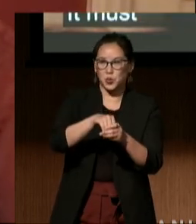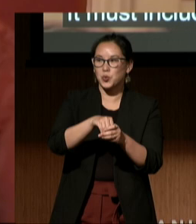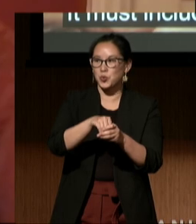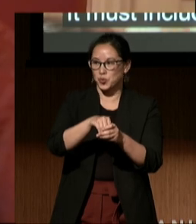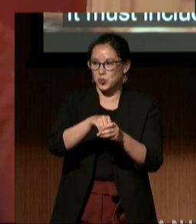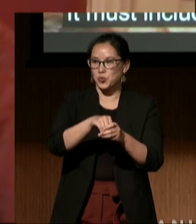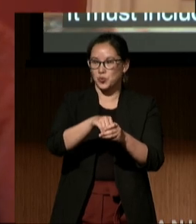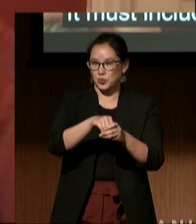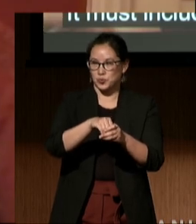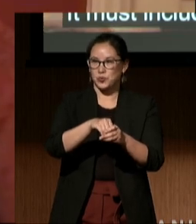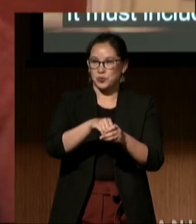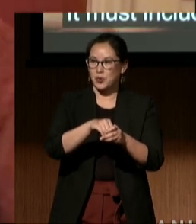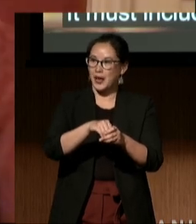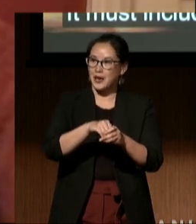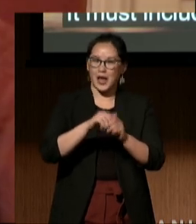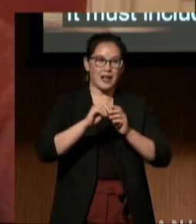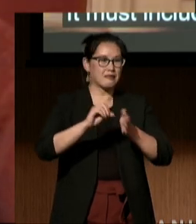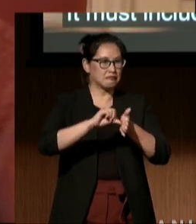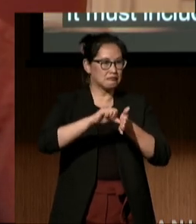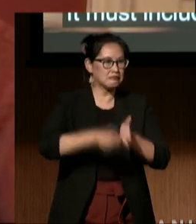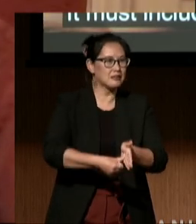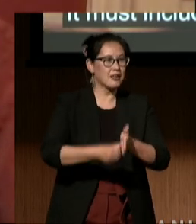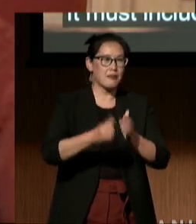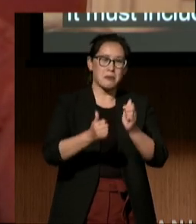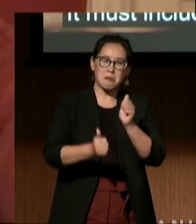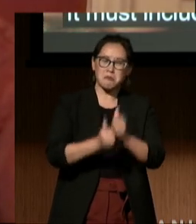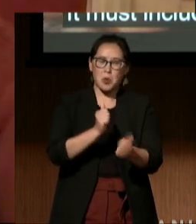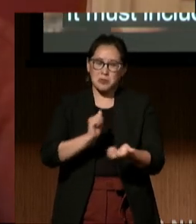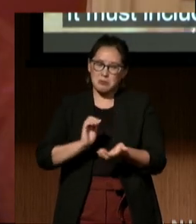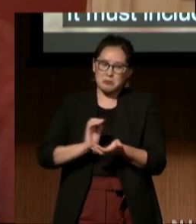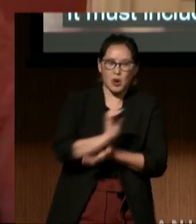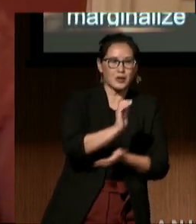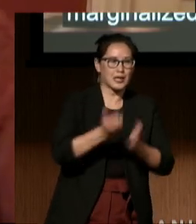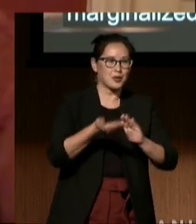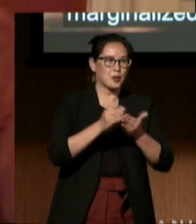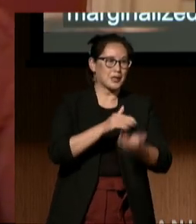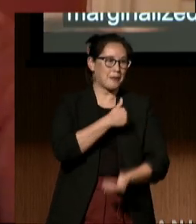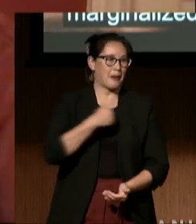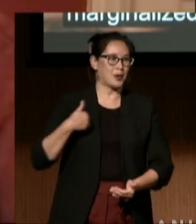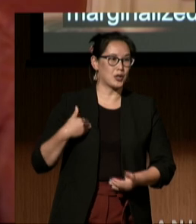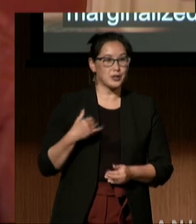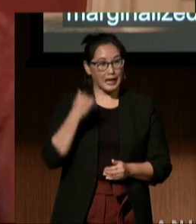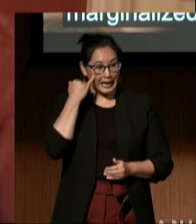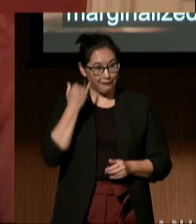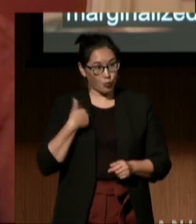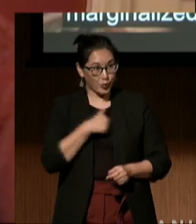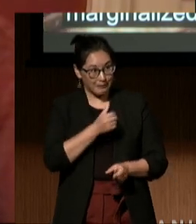the most marginalized community members, because when we ensure their inclusion,